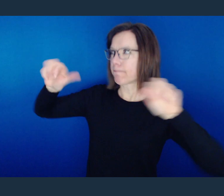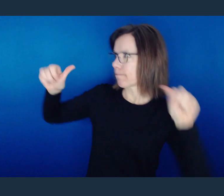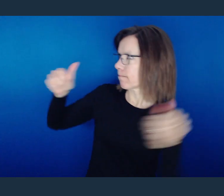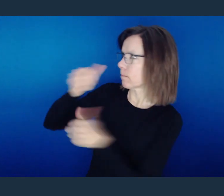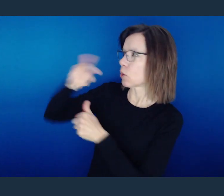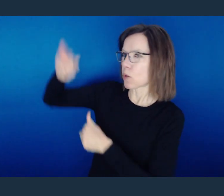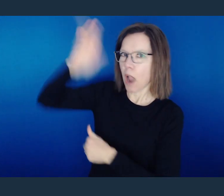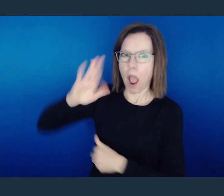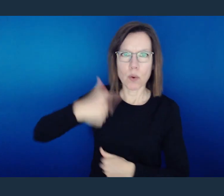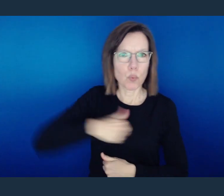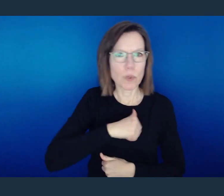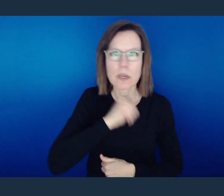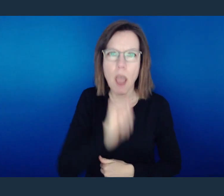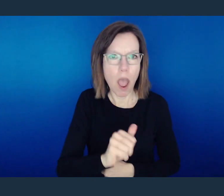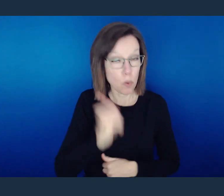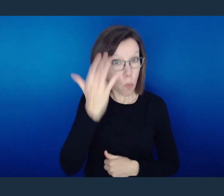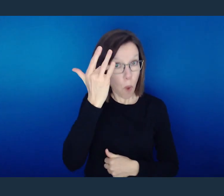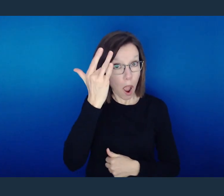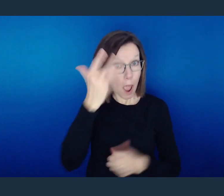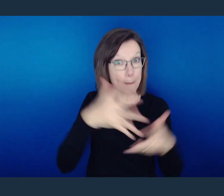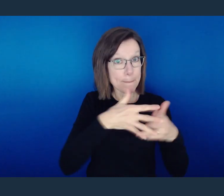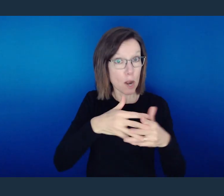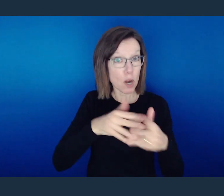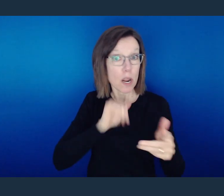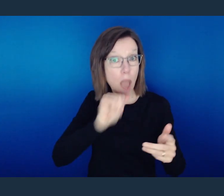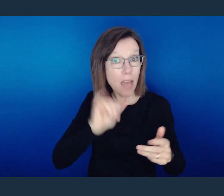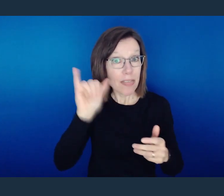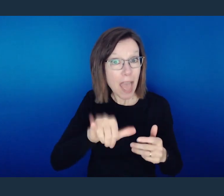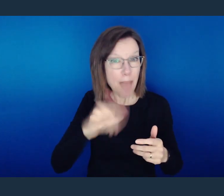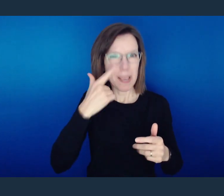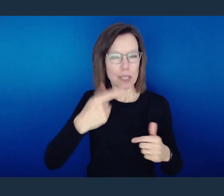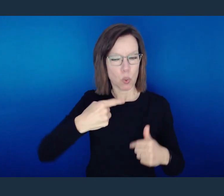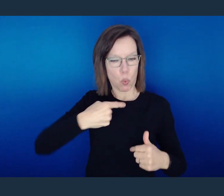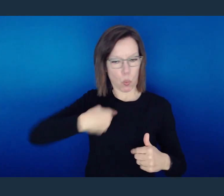And the reason it's not submitted is because the saints themselves have not submitted.